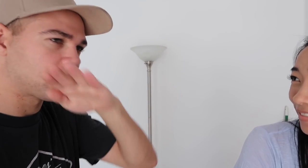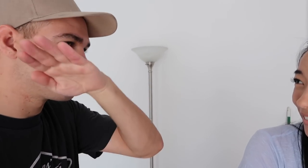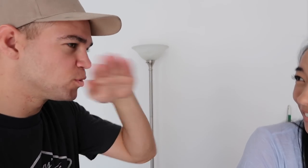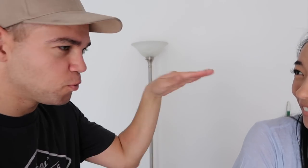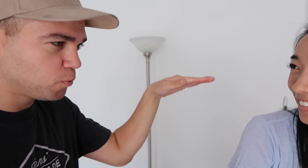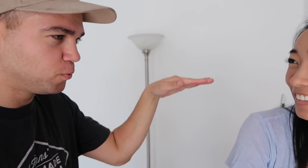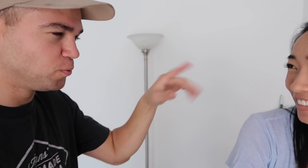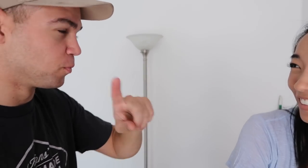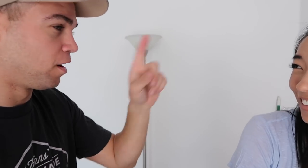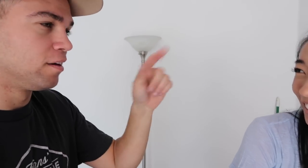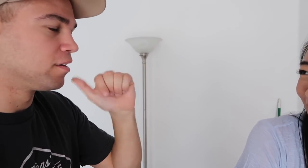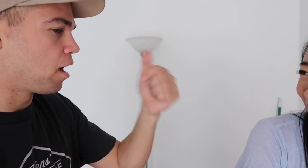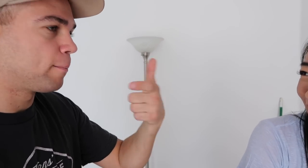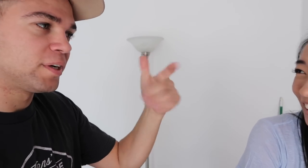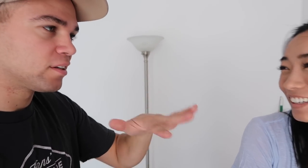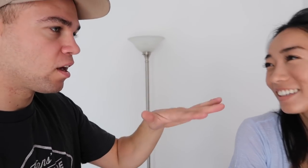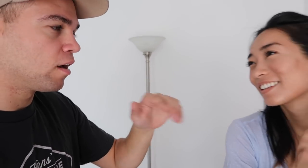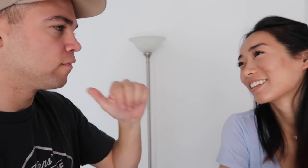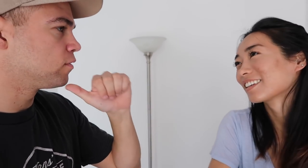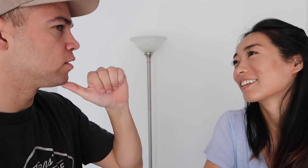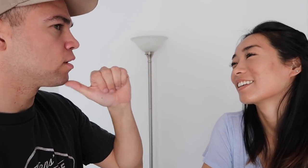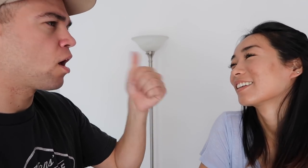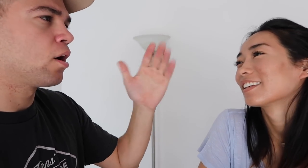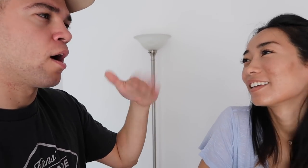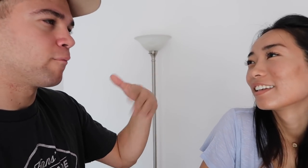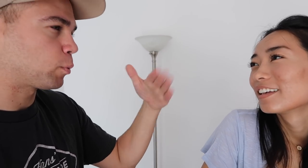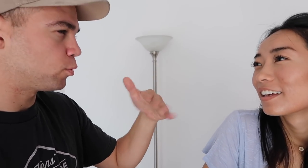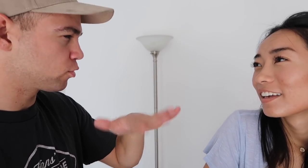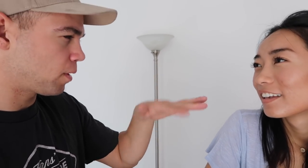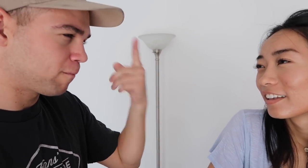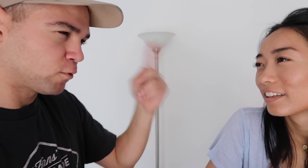But it's not big enough and not comfortable enough for us